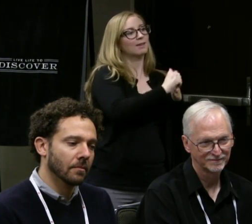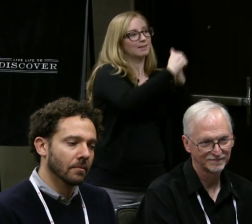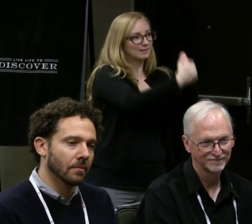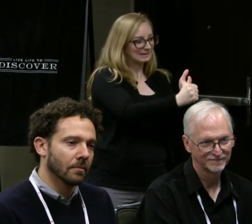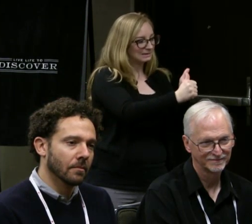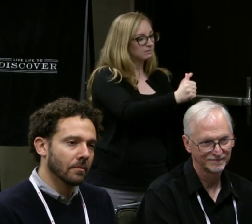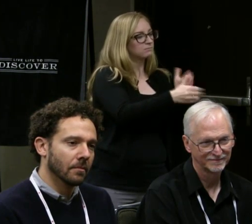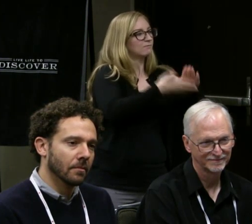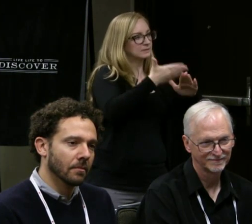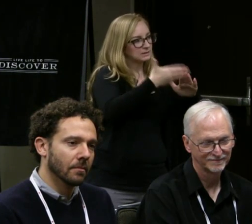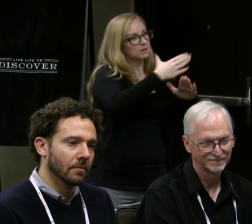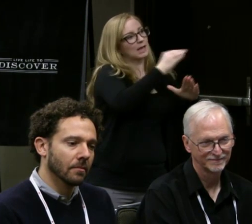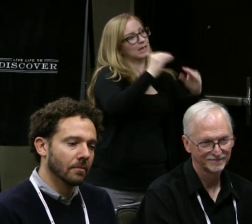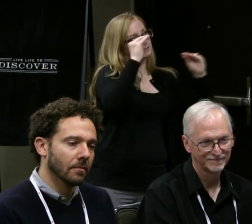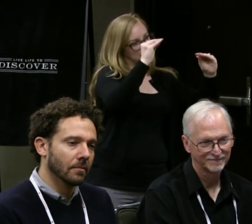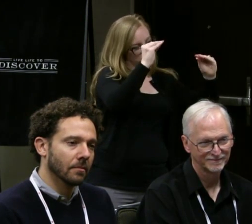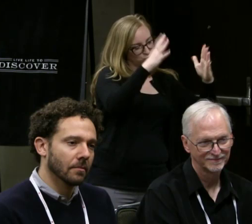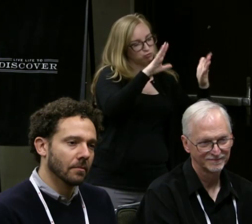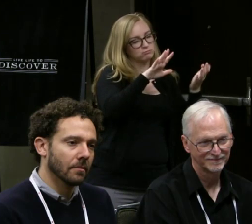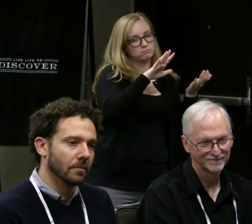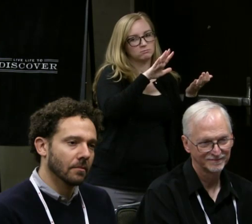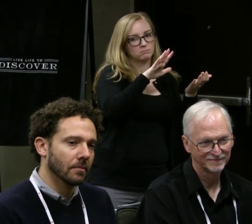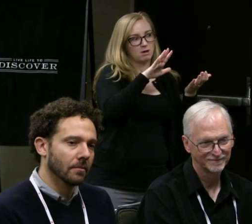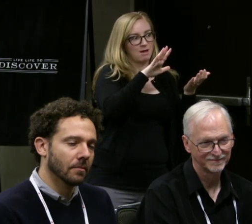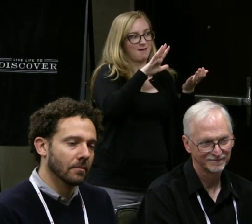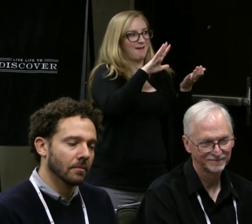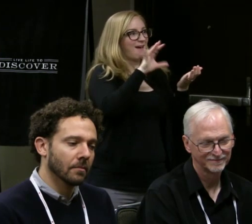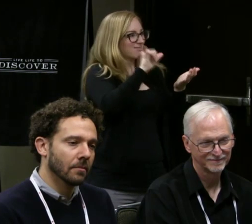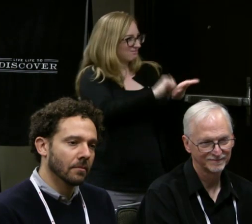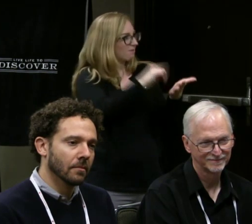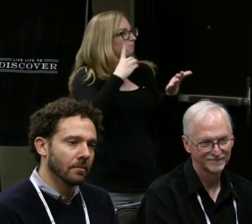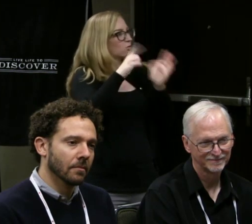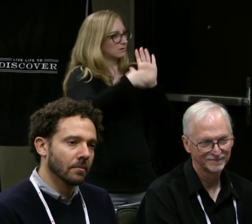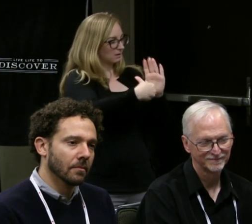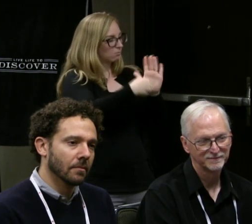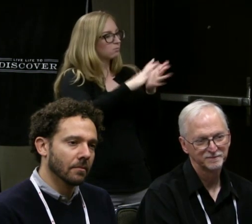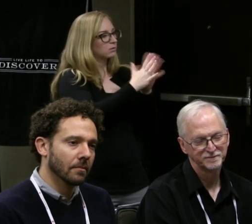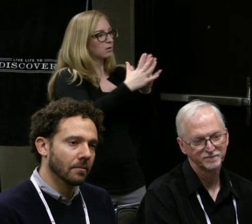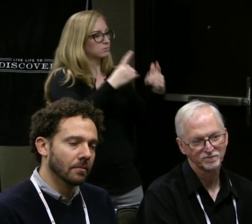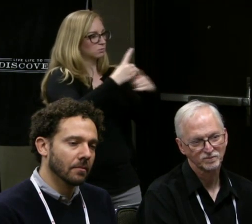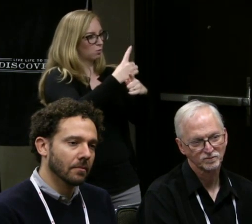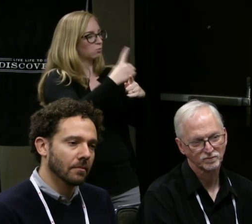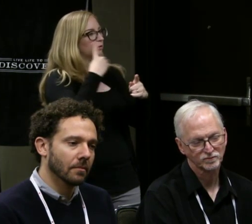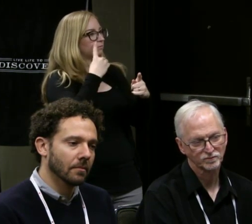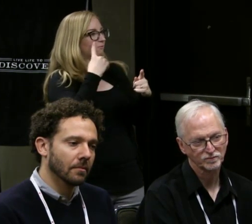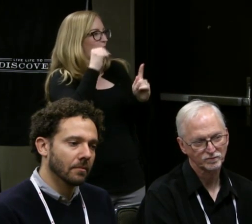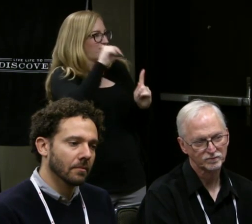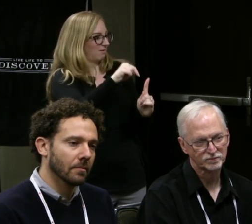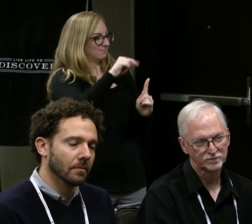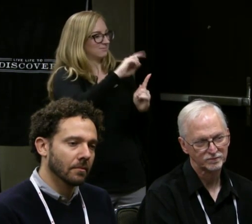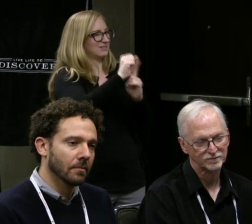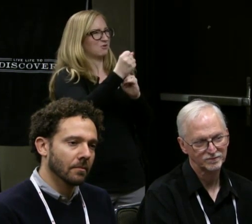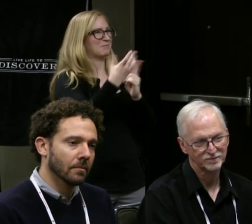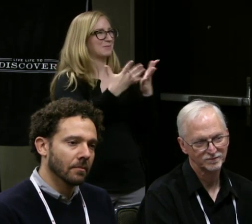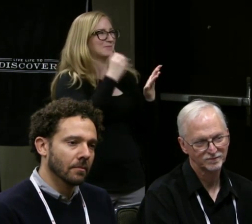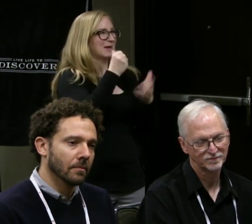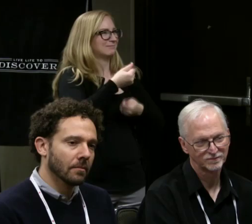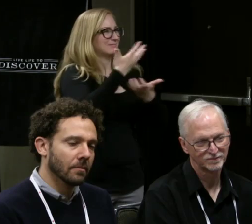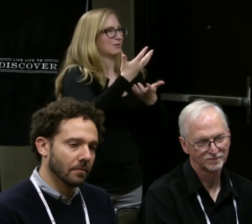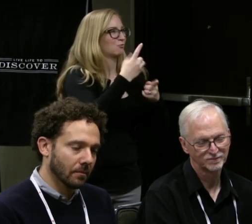and I think that is where it becomes appropriate in that situation. I may be not saying this correctly,